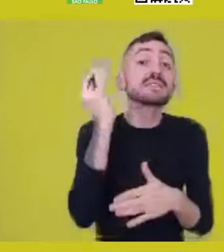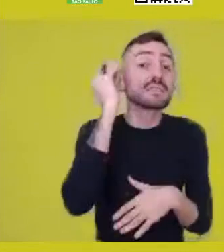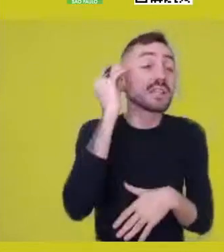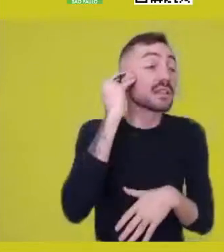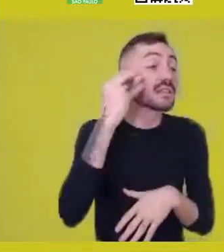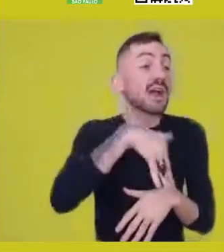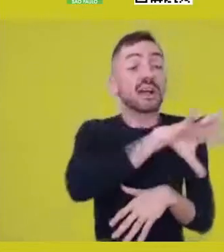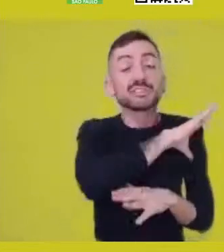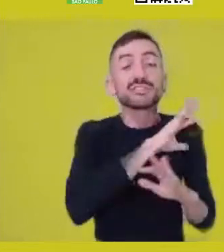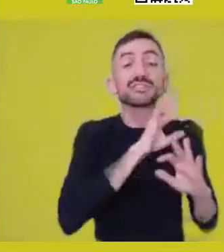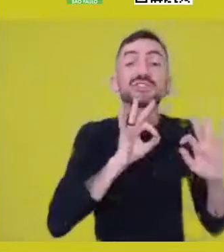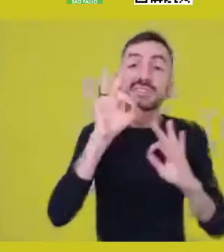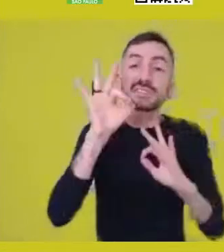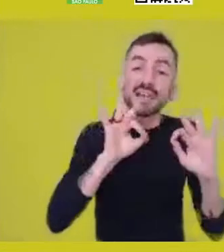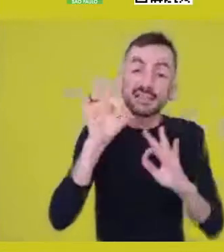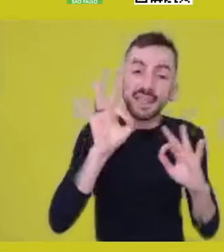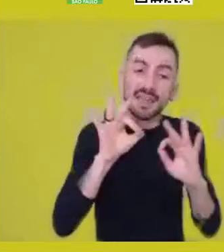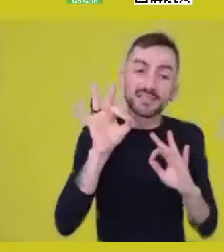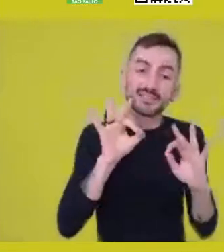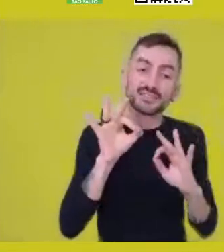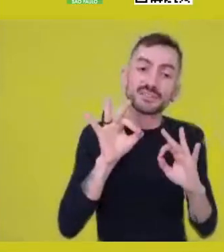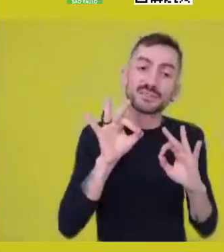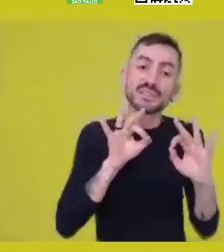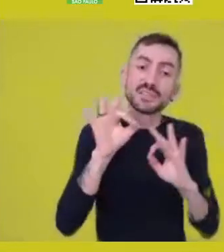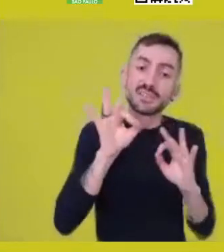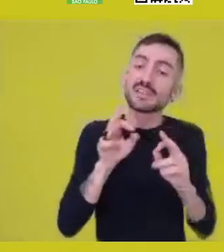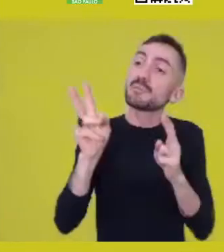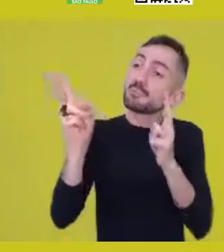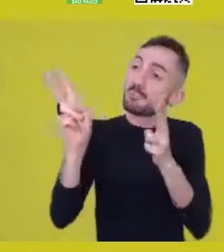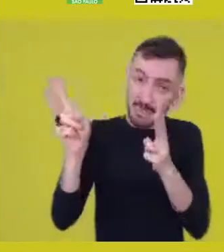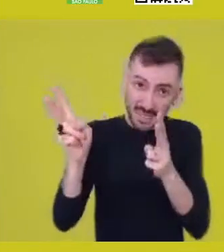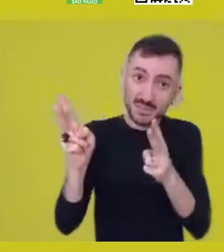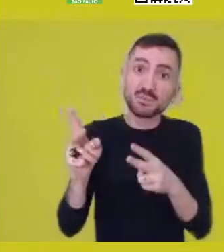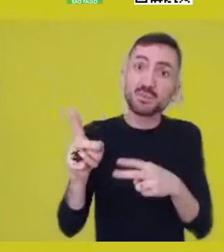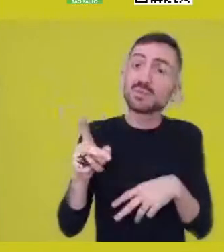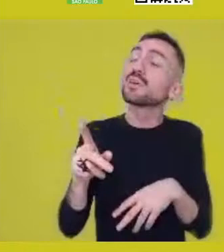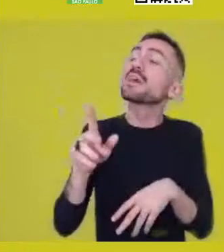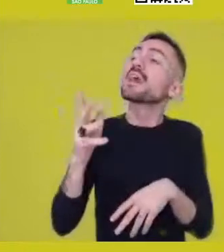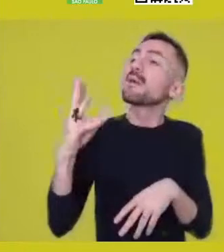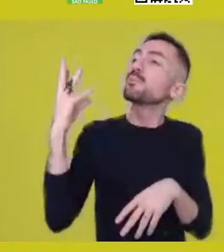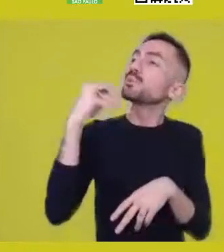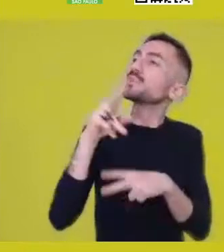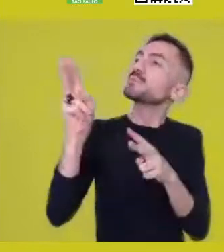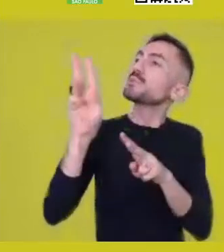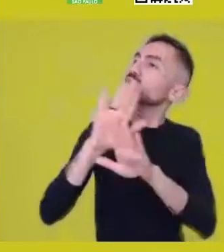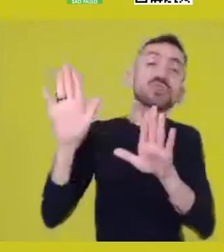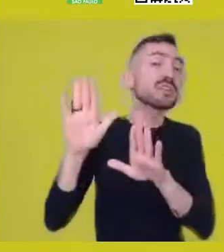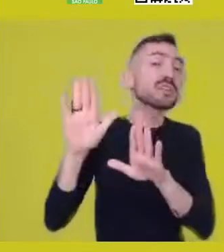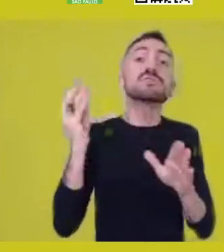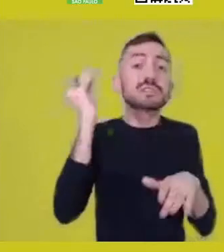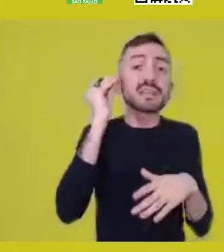that aren’t the aesthetic references presented, but rather creating another aesthetic component of reality.